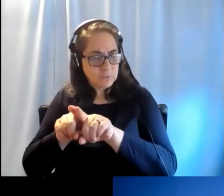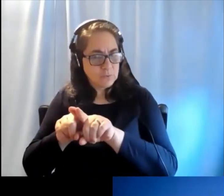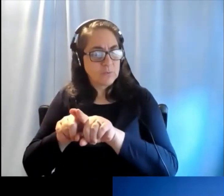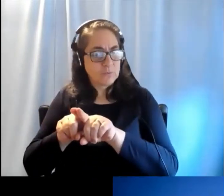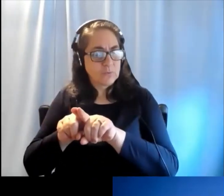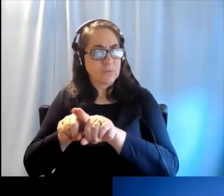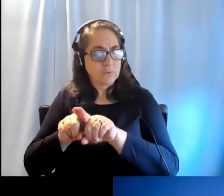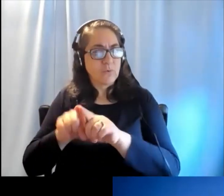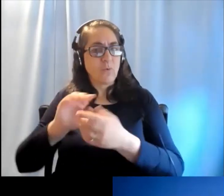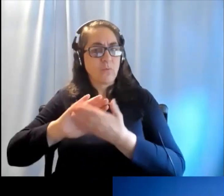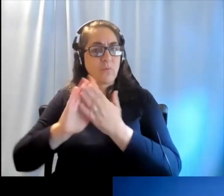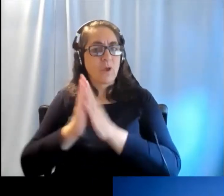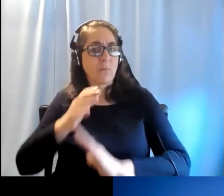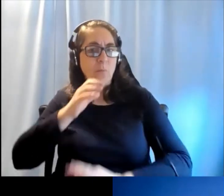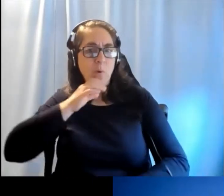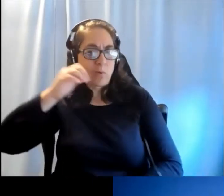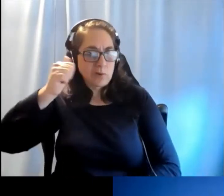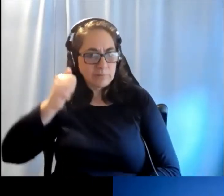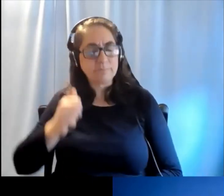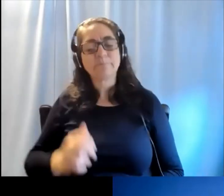could say.